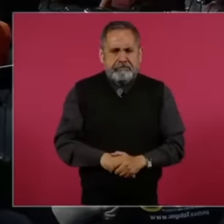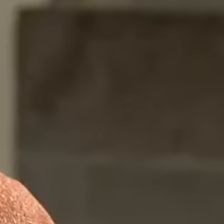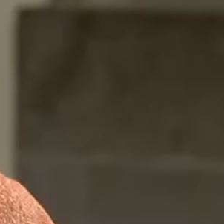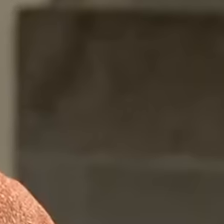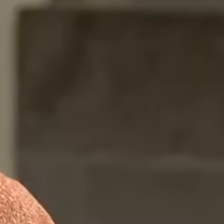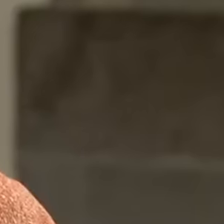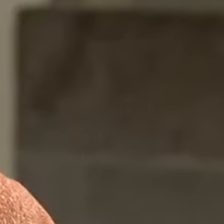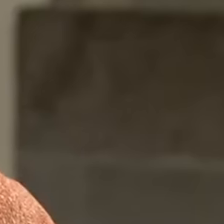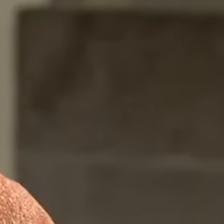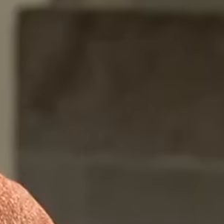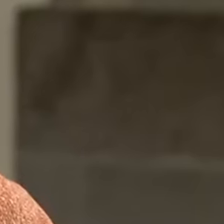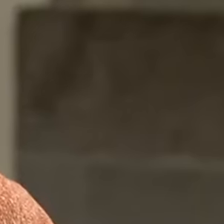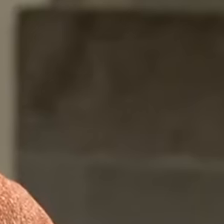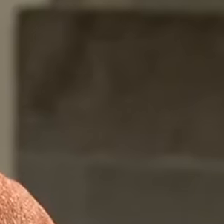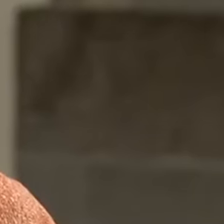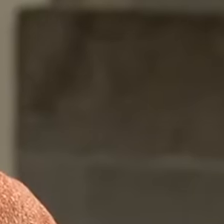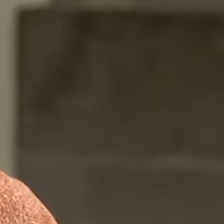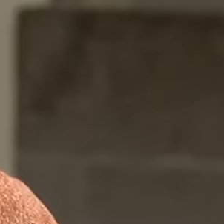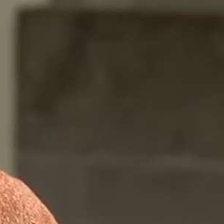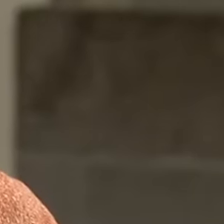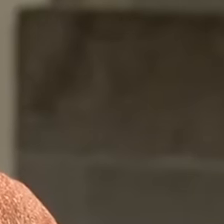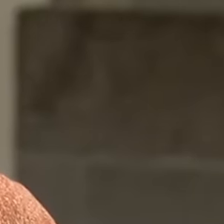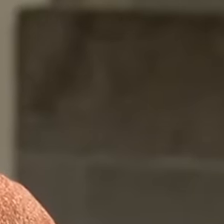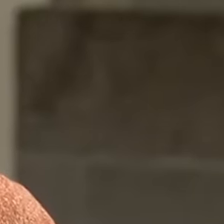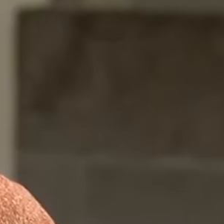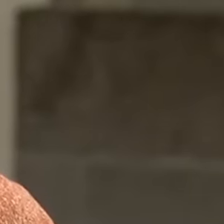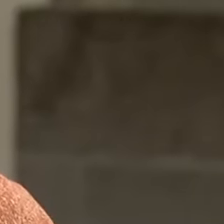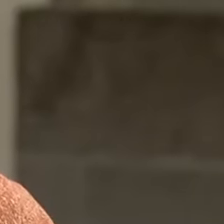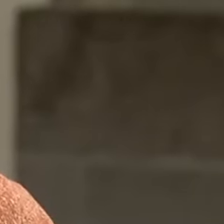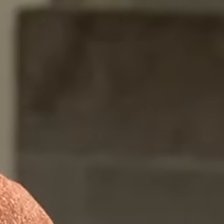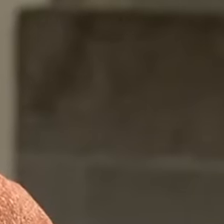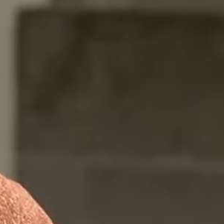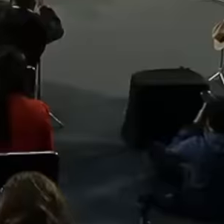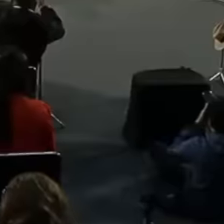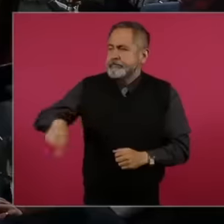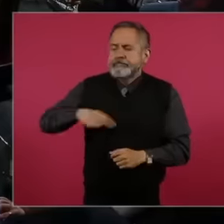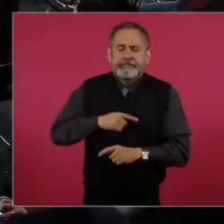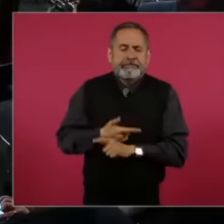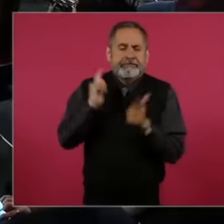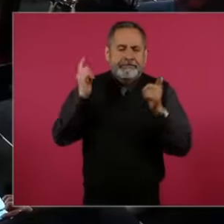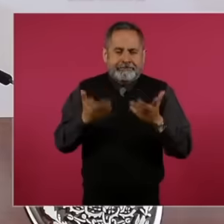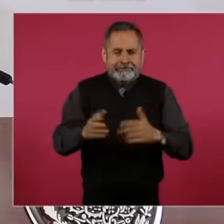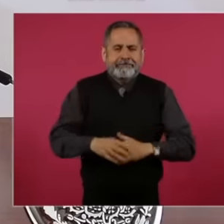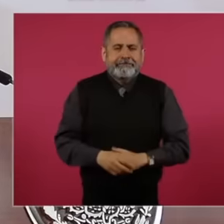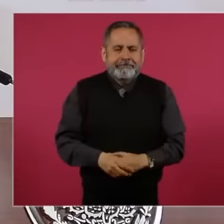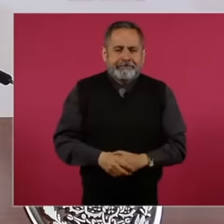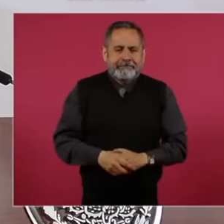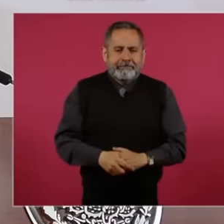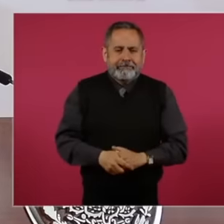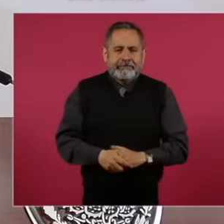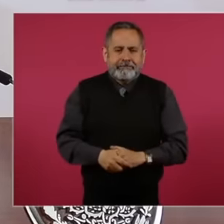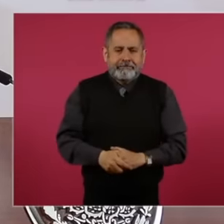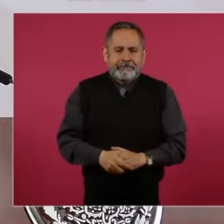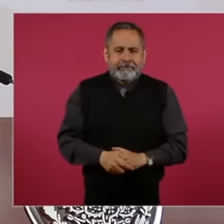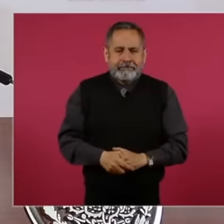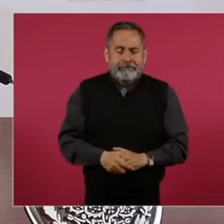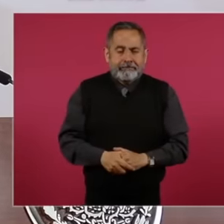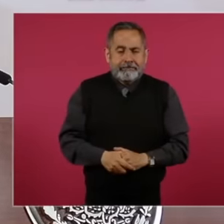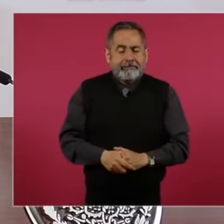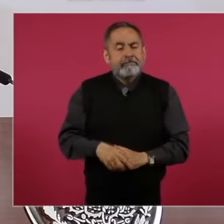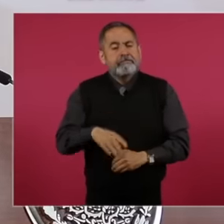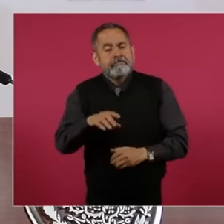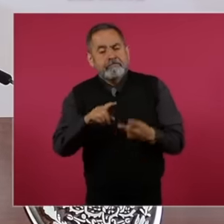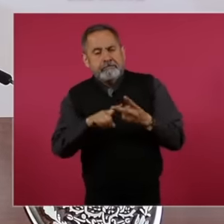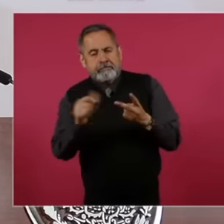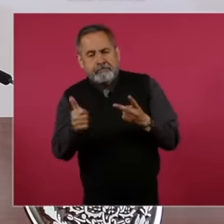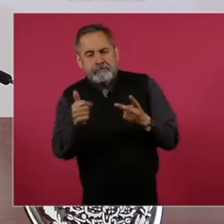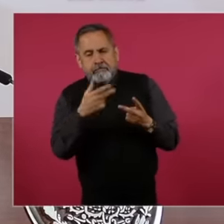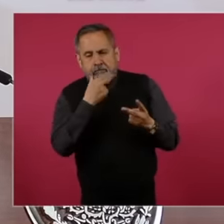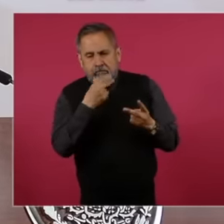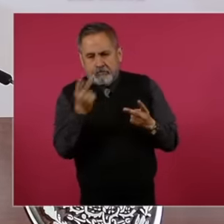independent We are free On the other hand I also wanted to ask you about the situation